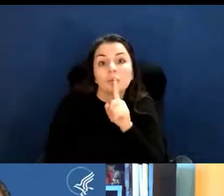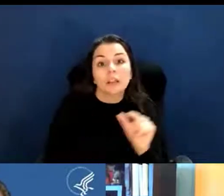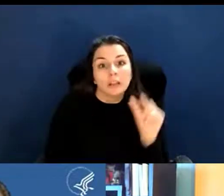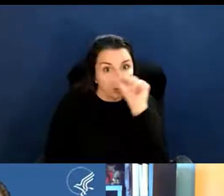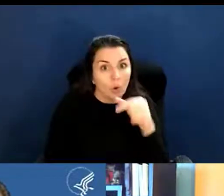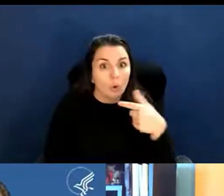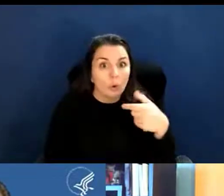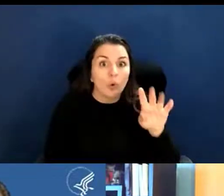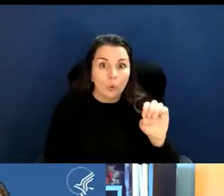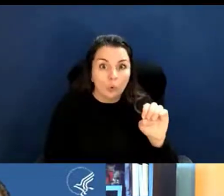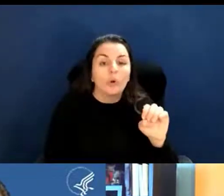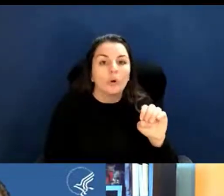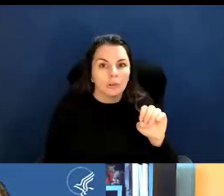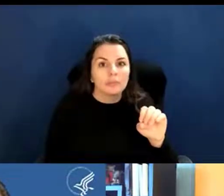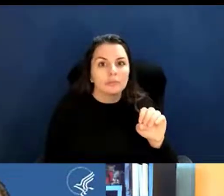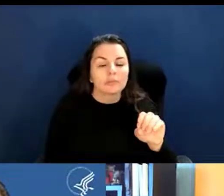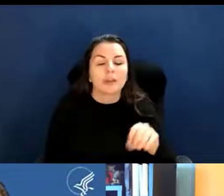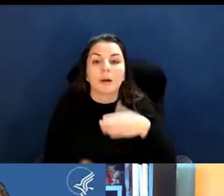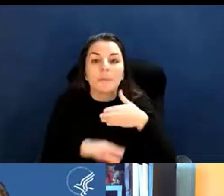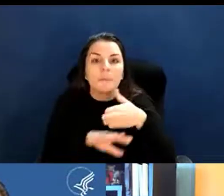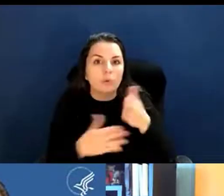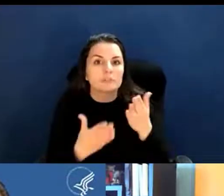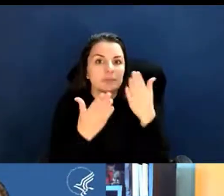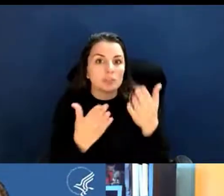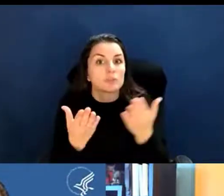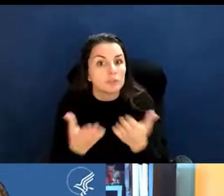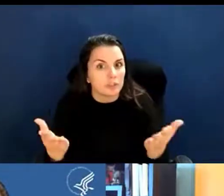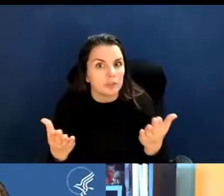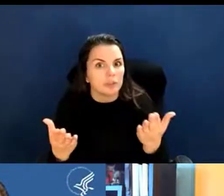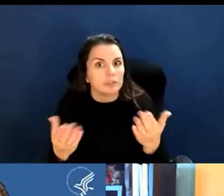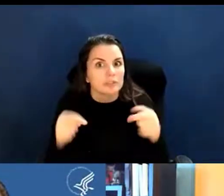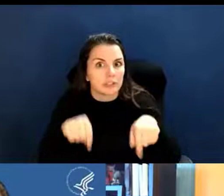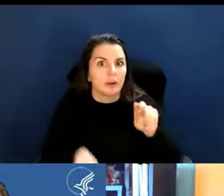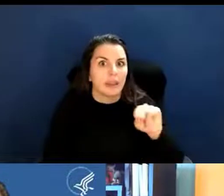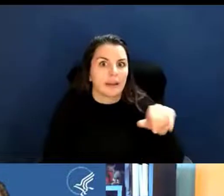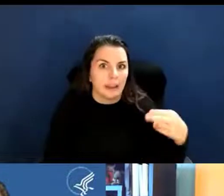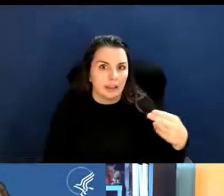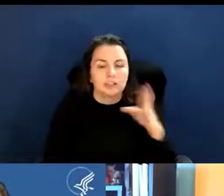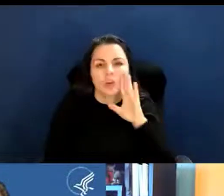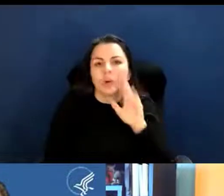and NIH you will see a notice that will give you a list